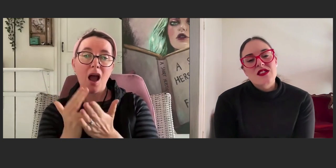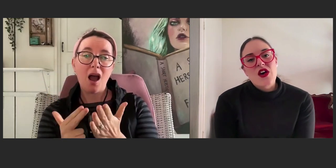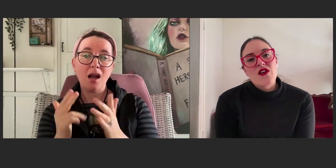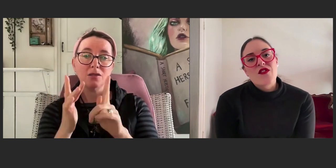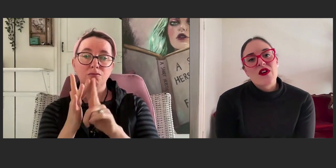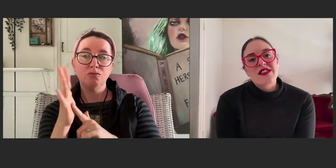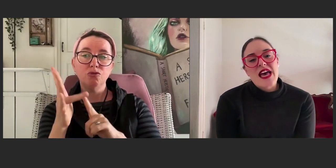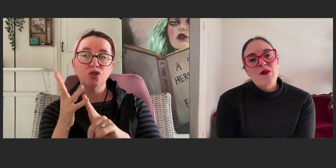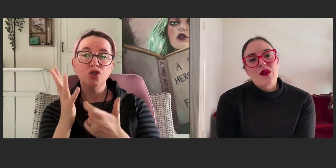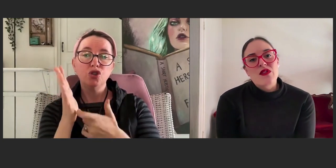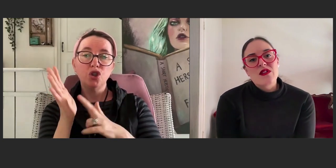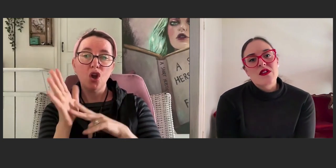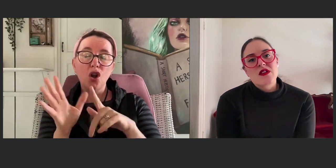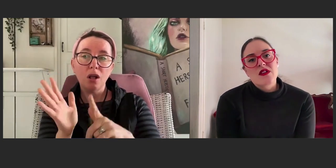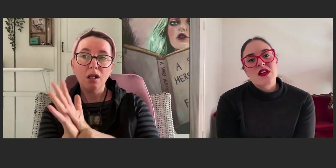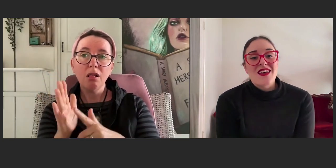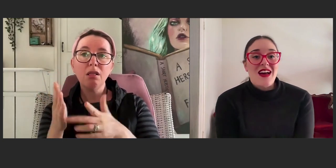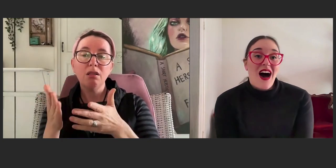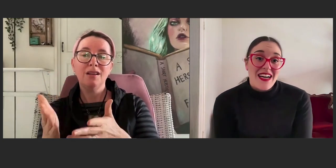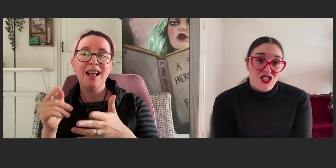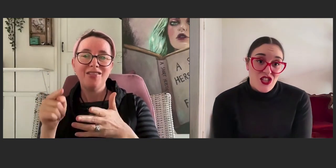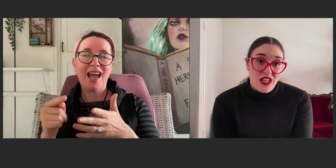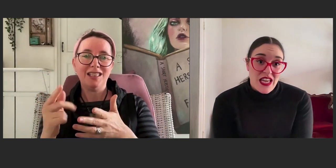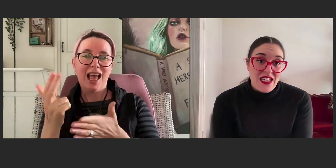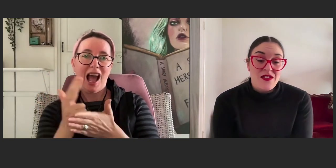So, for example, art journaling,